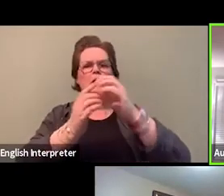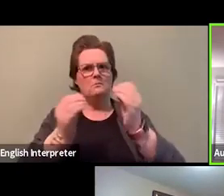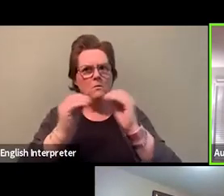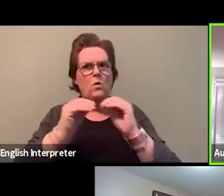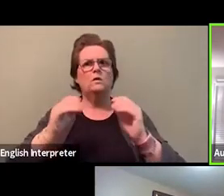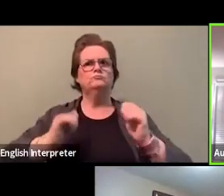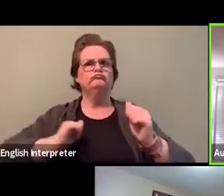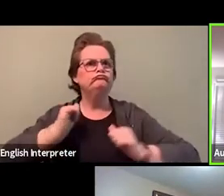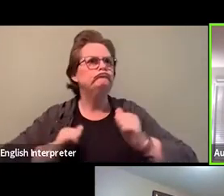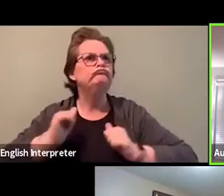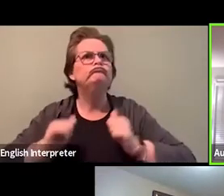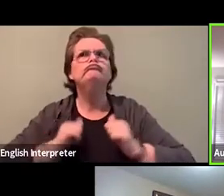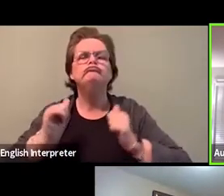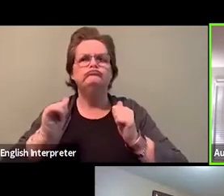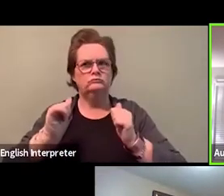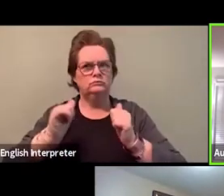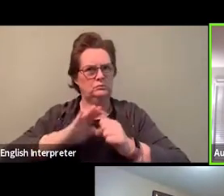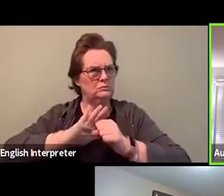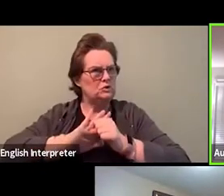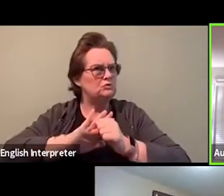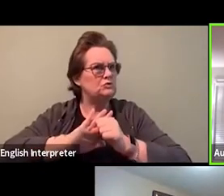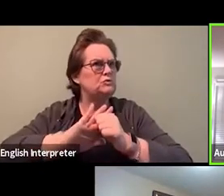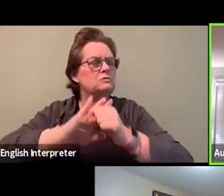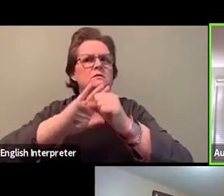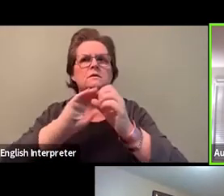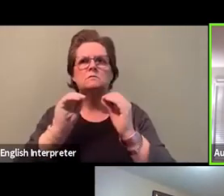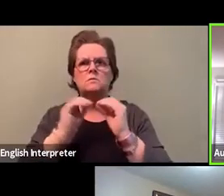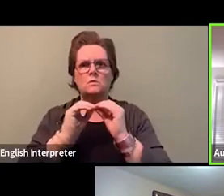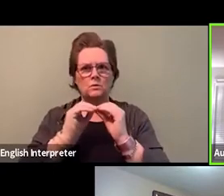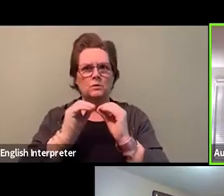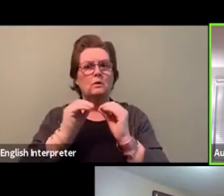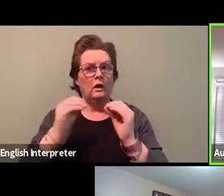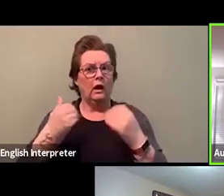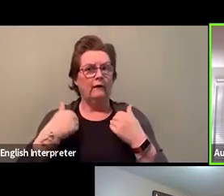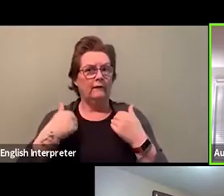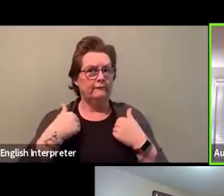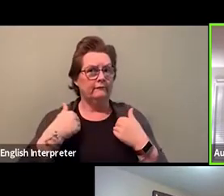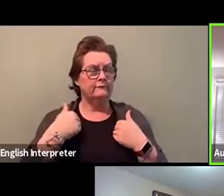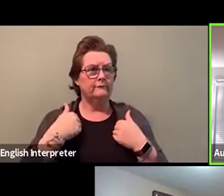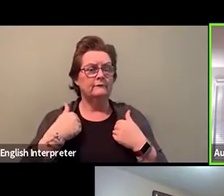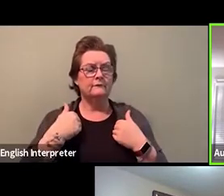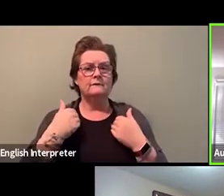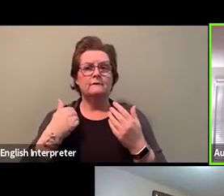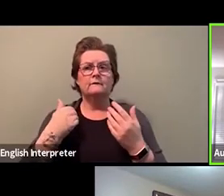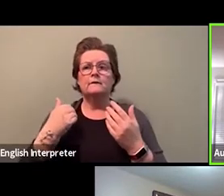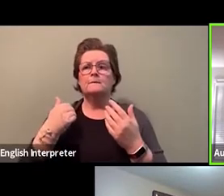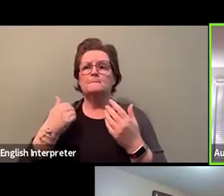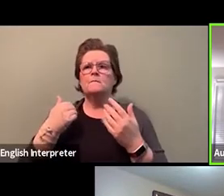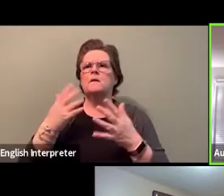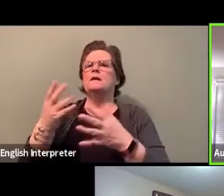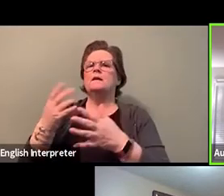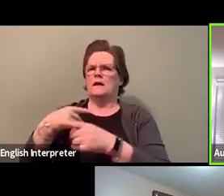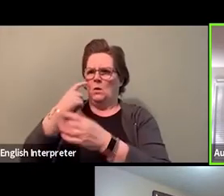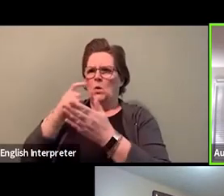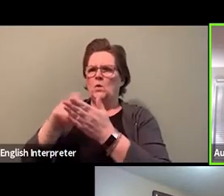But I can't remember where it all kind of started with the over-representation. Our agency at some point,